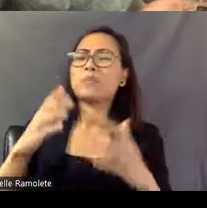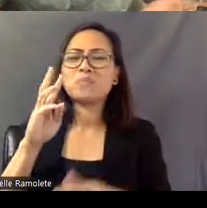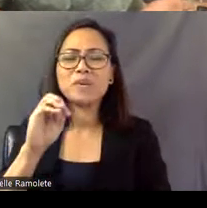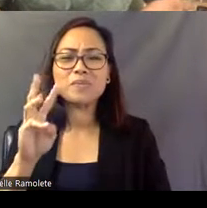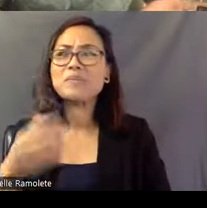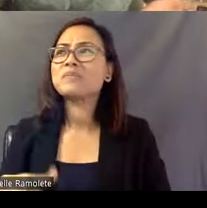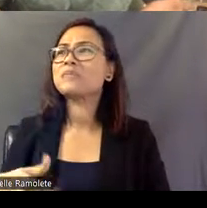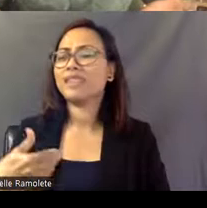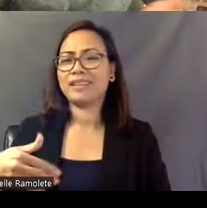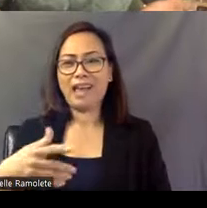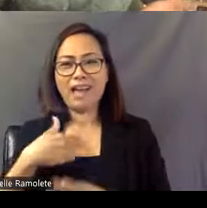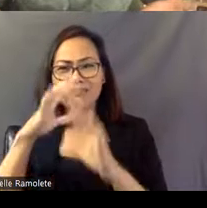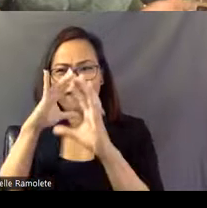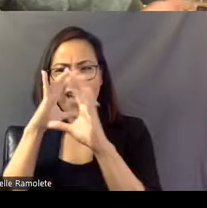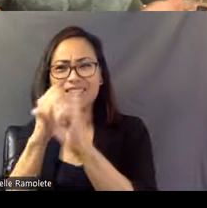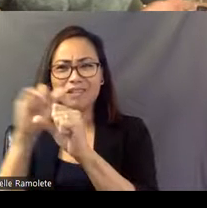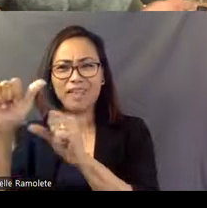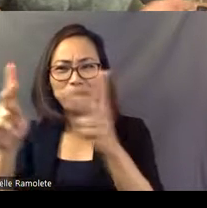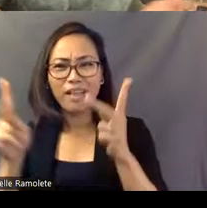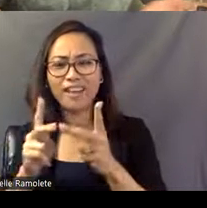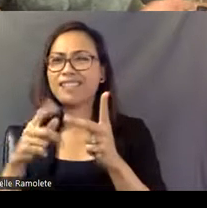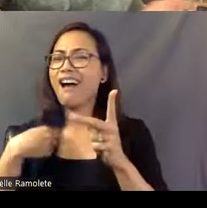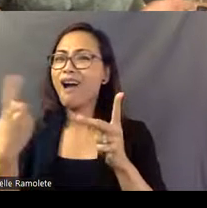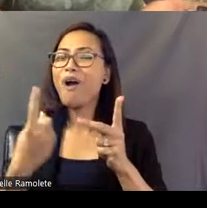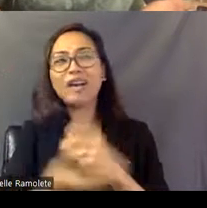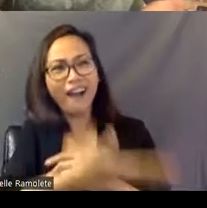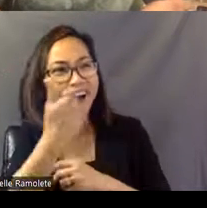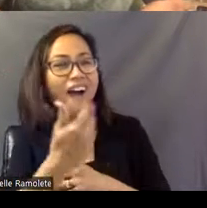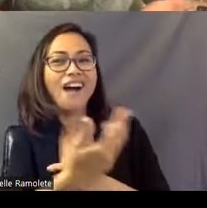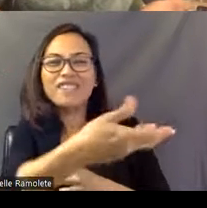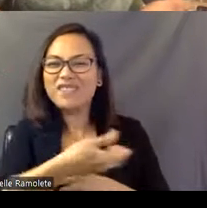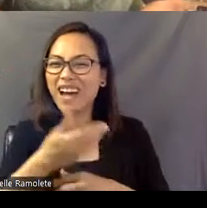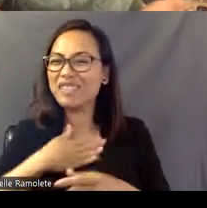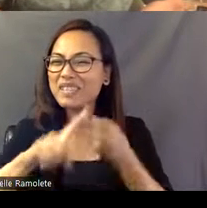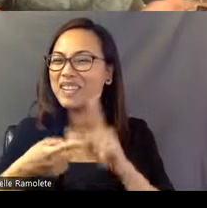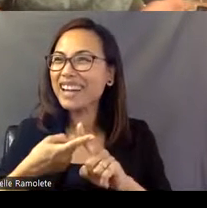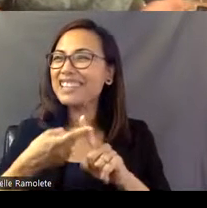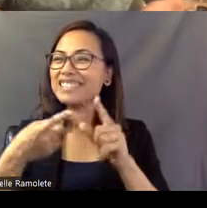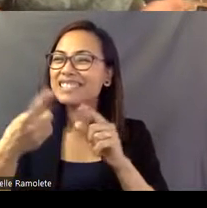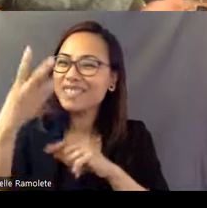was always fascinated by the place, that I constantly would bring friends to that location.